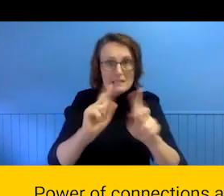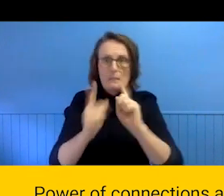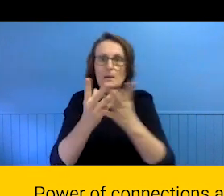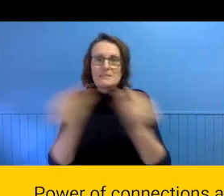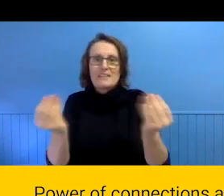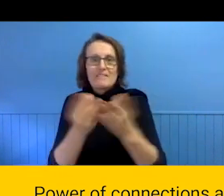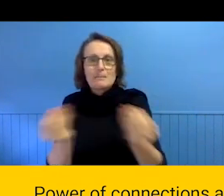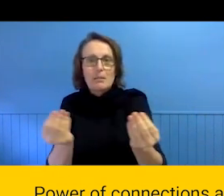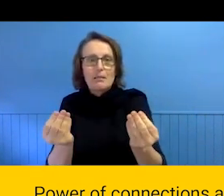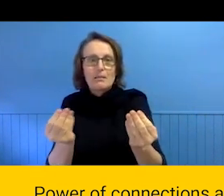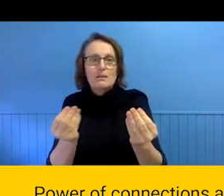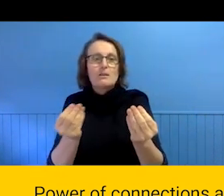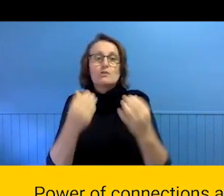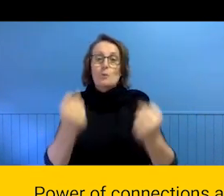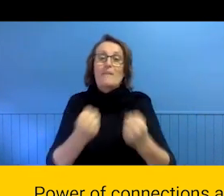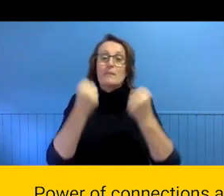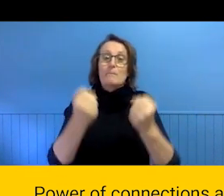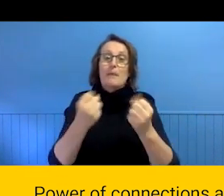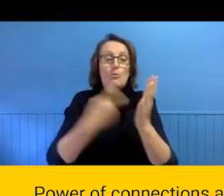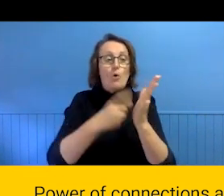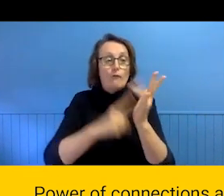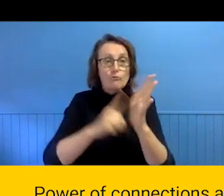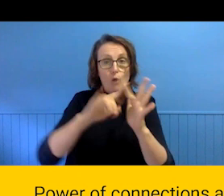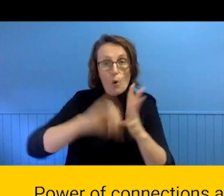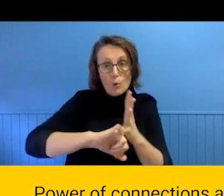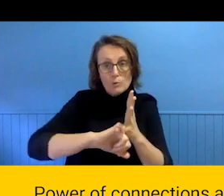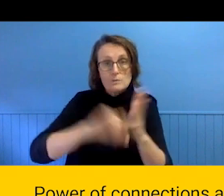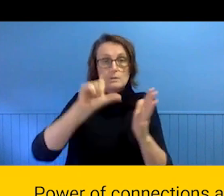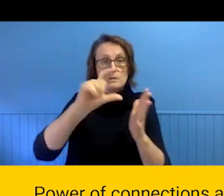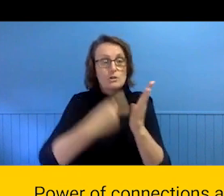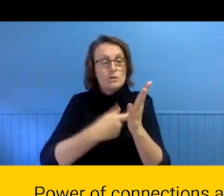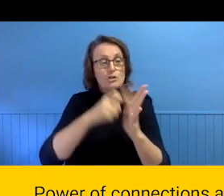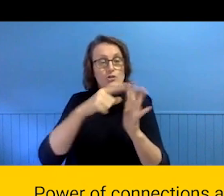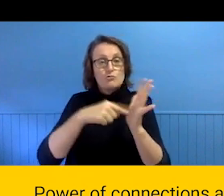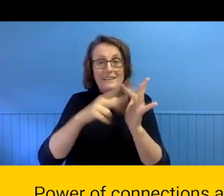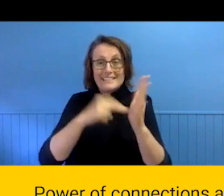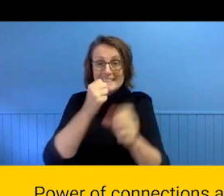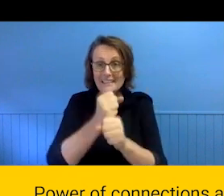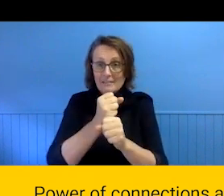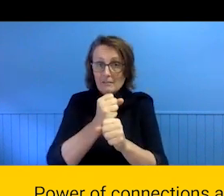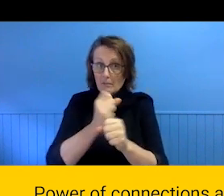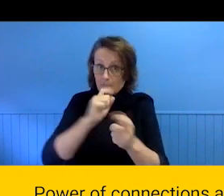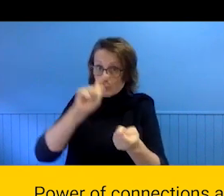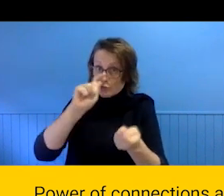So there is the power of roles and crediting. Is this pre-determined or evolving?